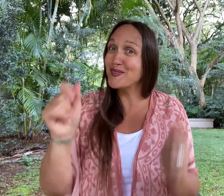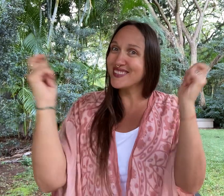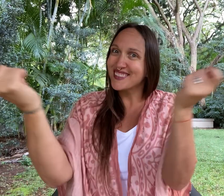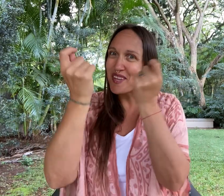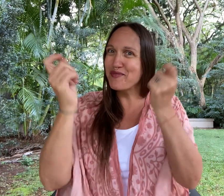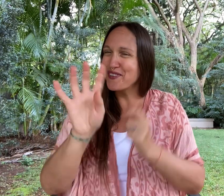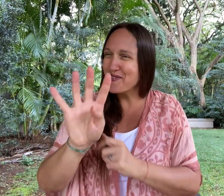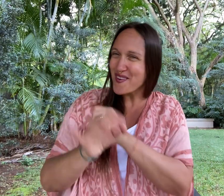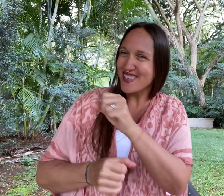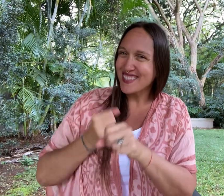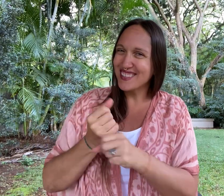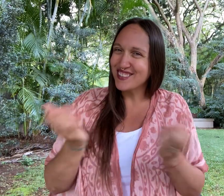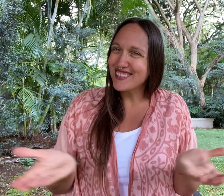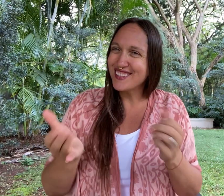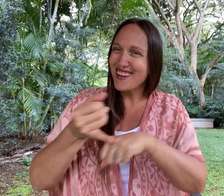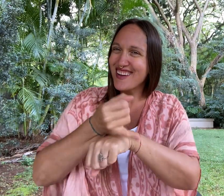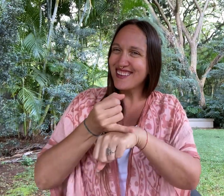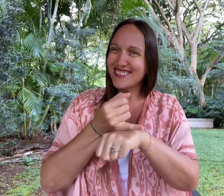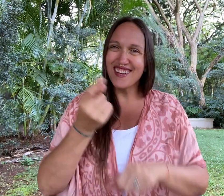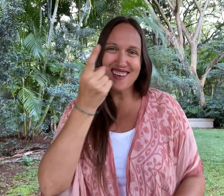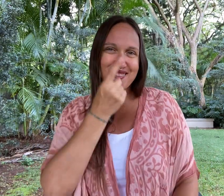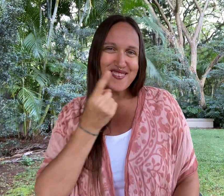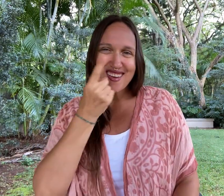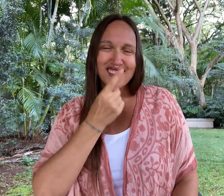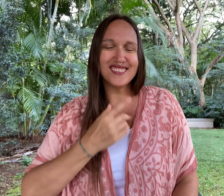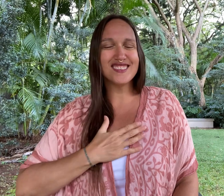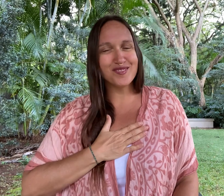Alos celebrating 4 years here in islands of Hawai'i